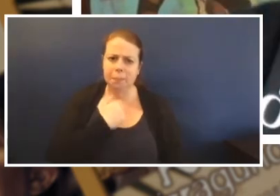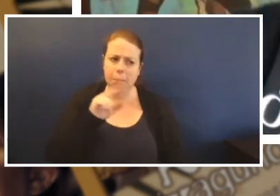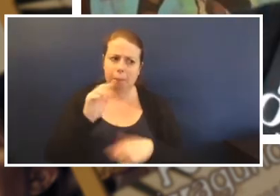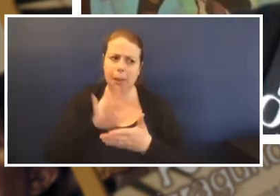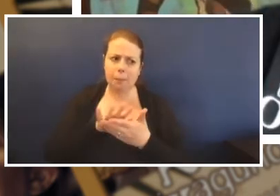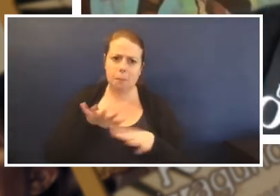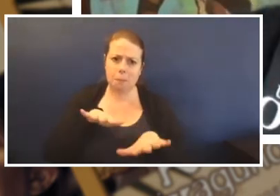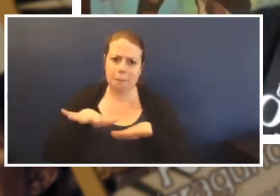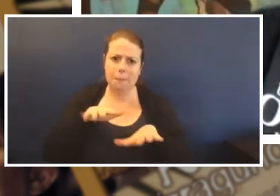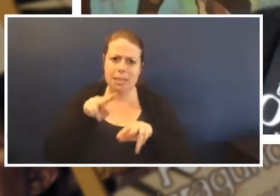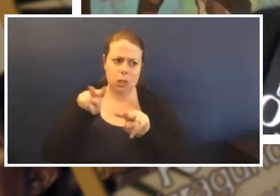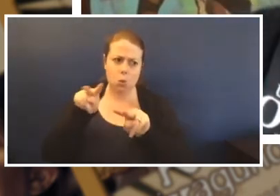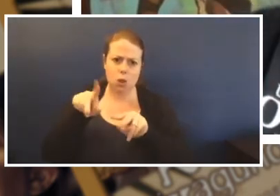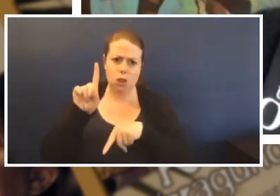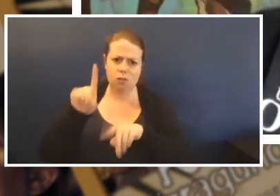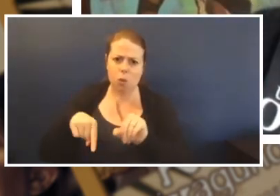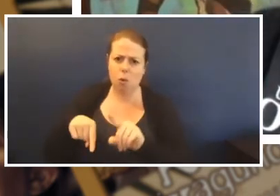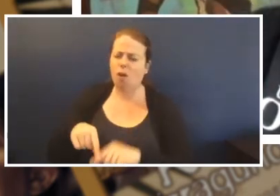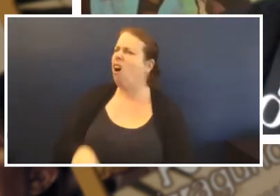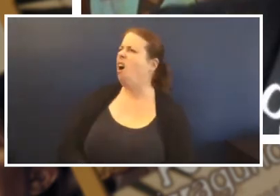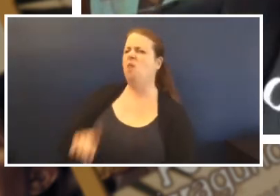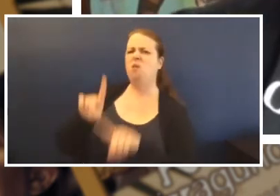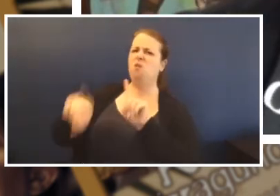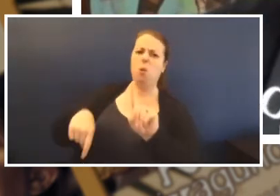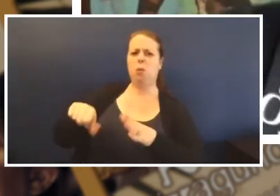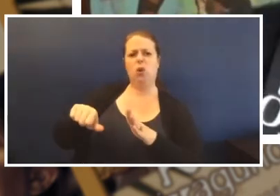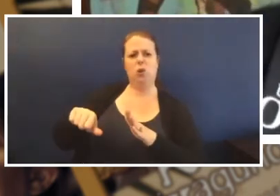she goes, 'Football sucks' with the hands on the hips.